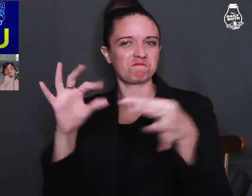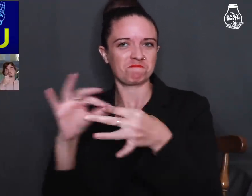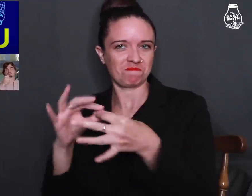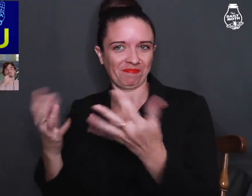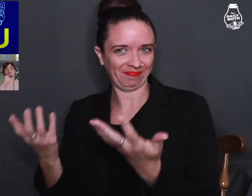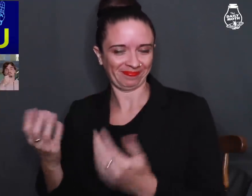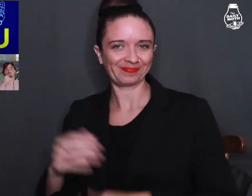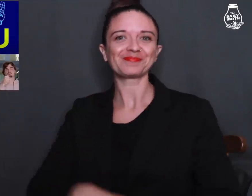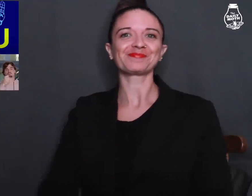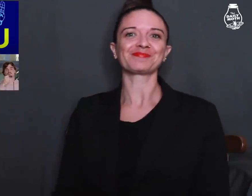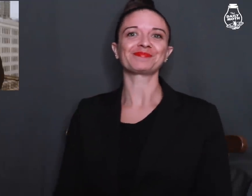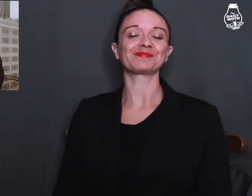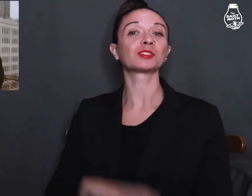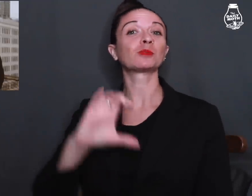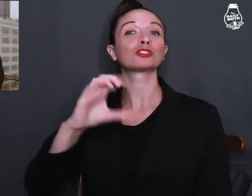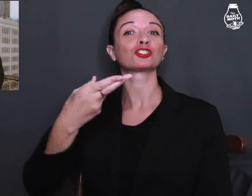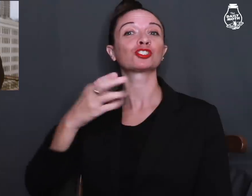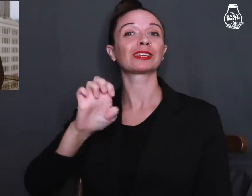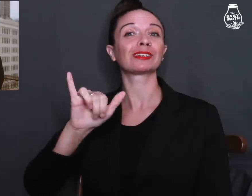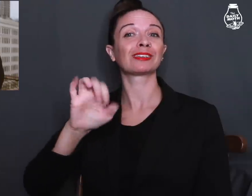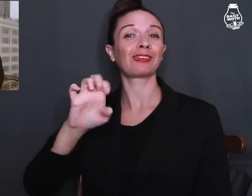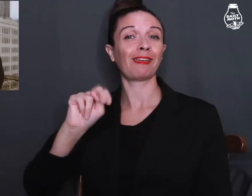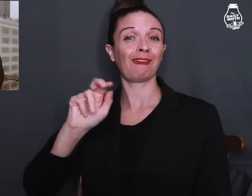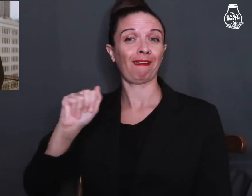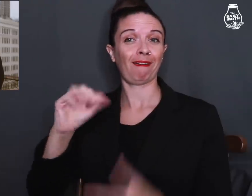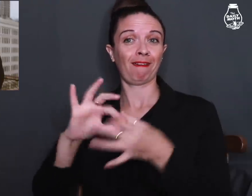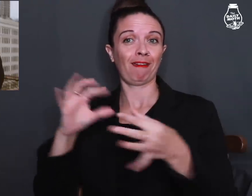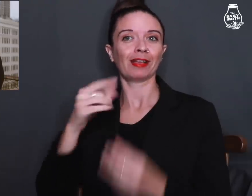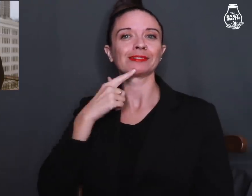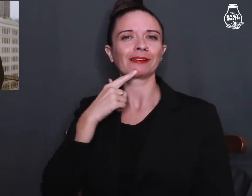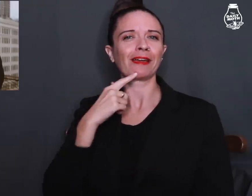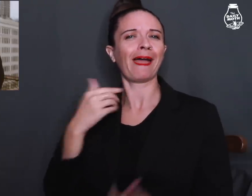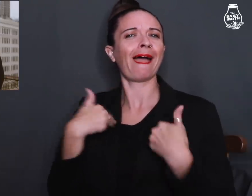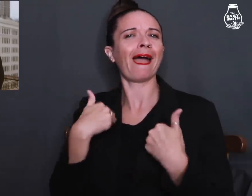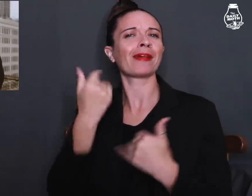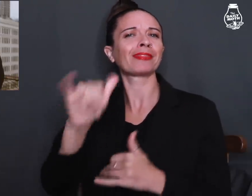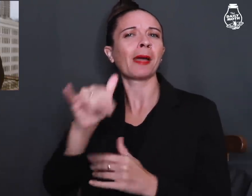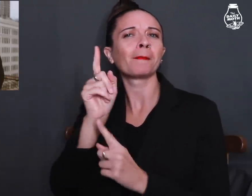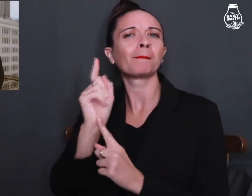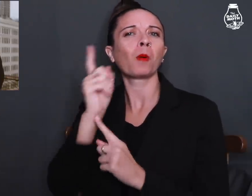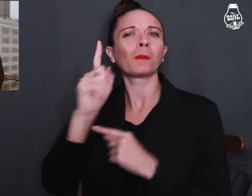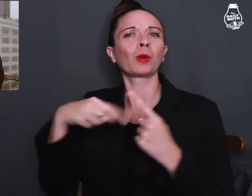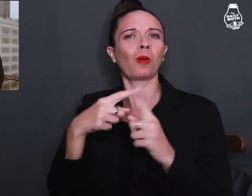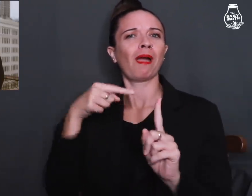This was what they shared. Cheyenna said that there was a moment